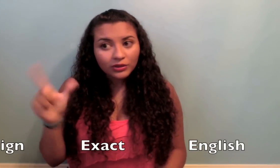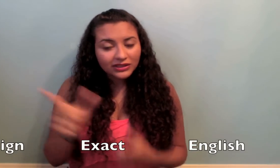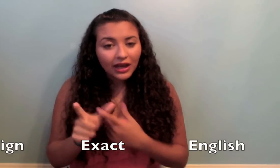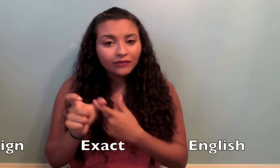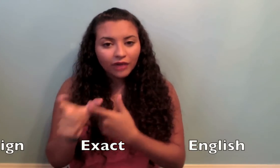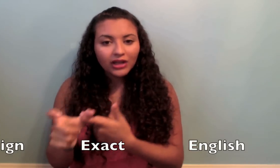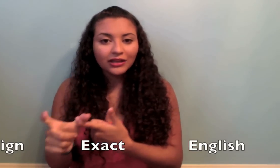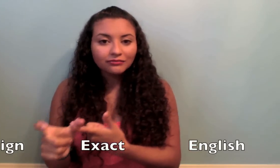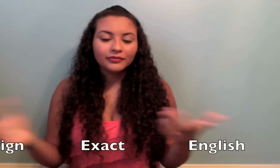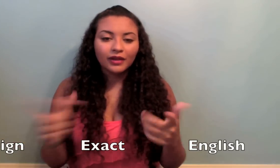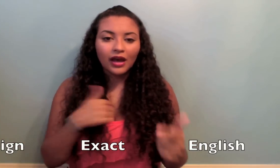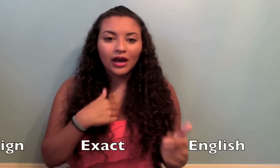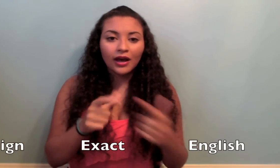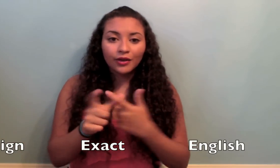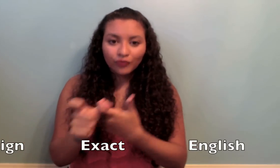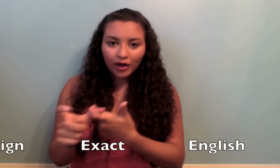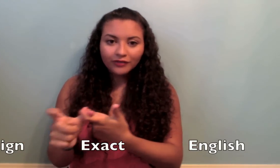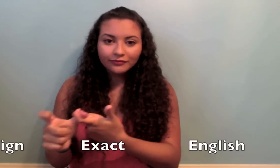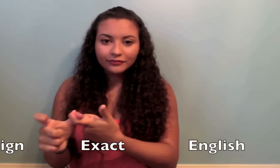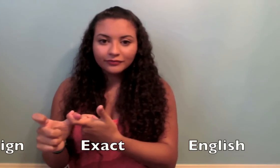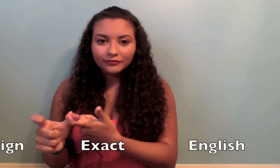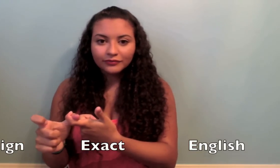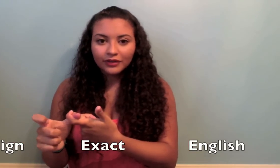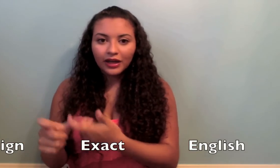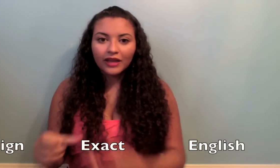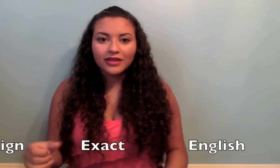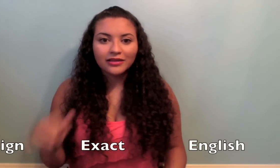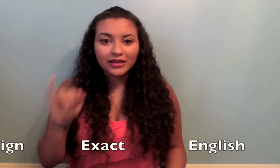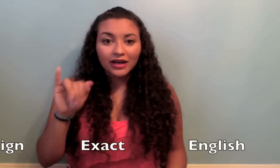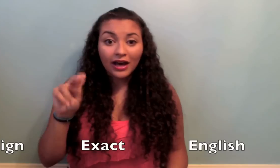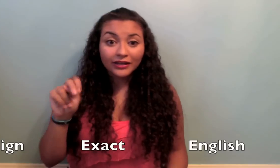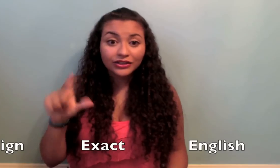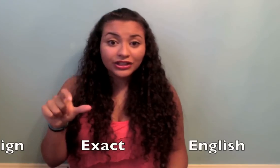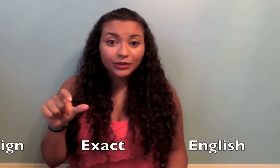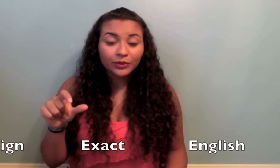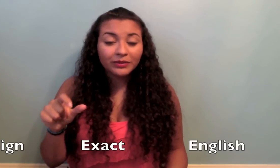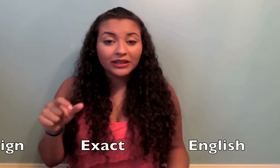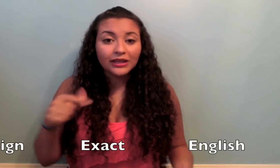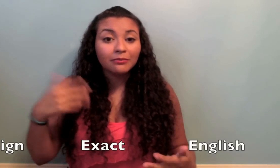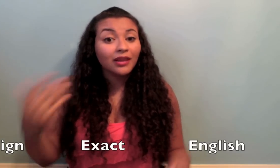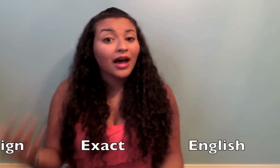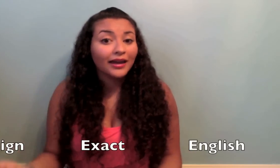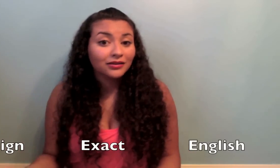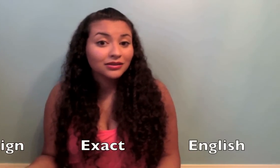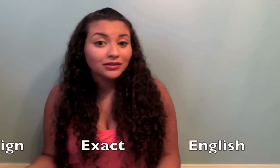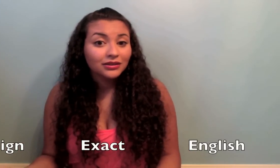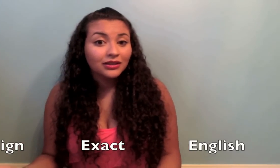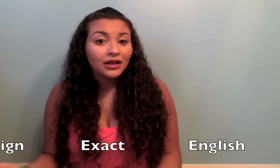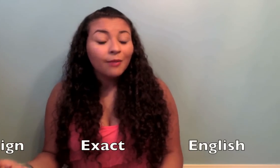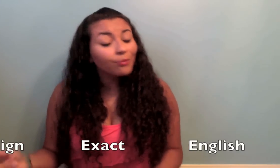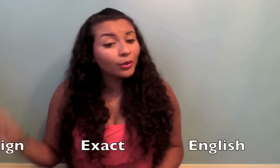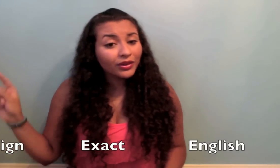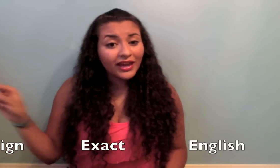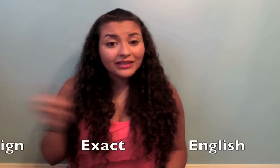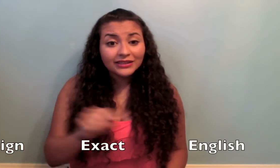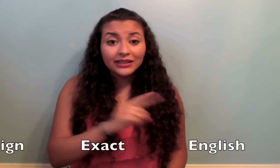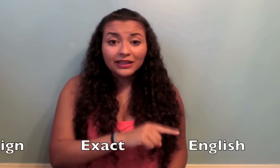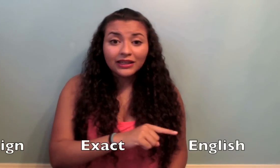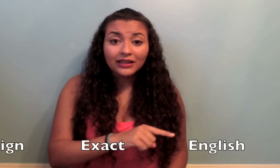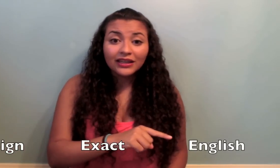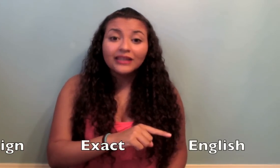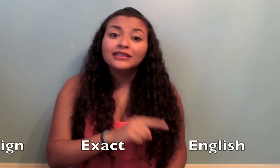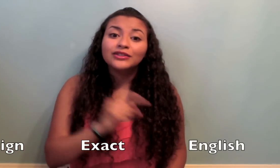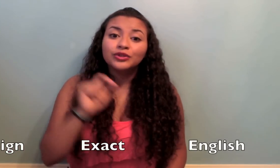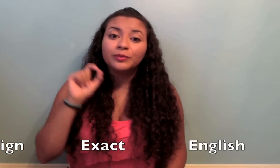you would sign running, I run and then the ING would be implied but with SEE it needs to be